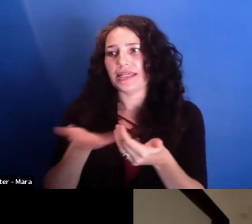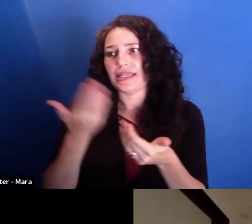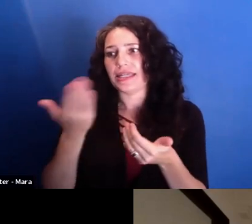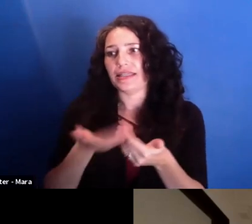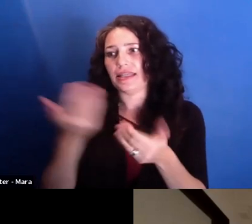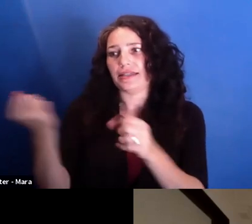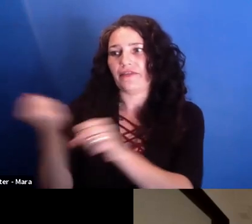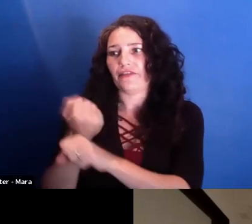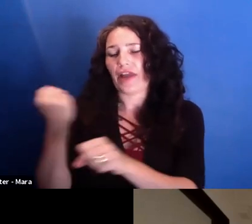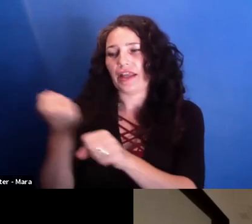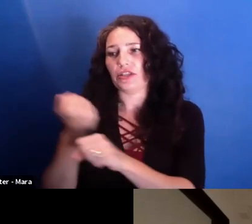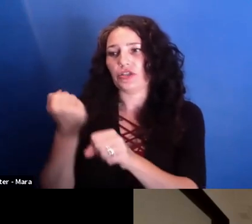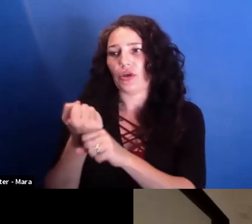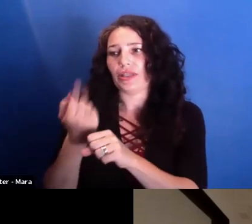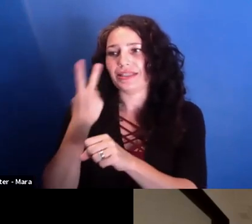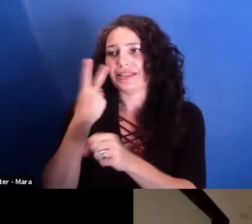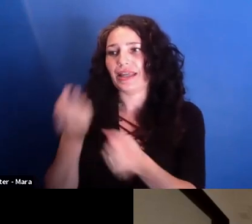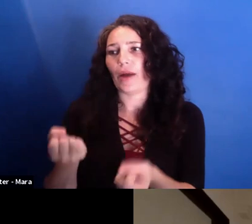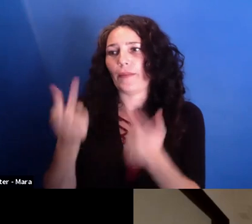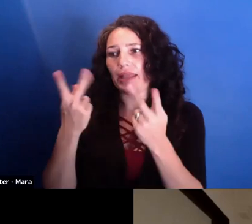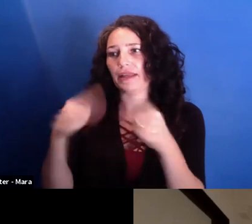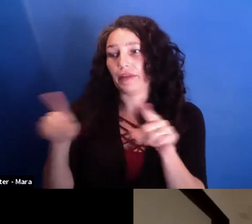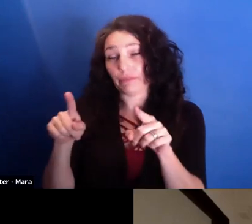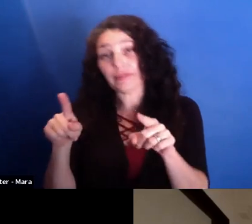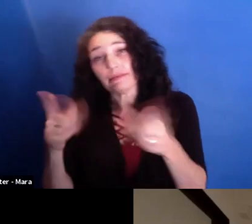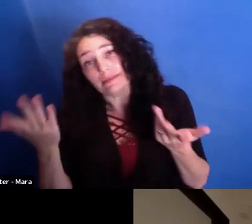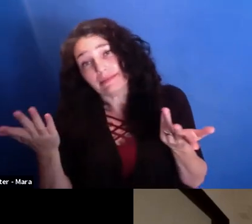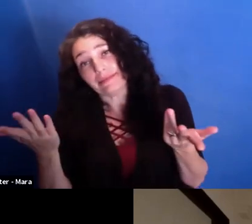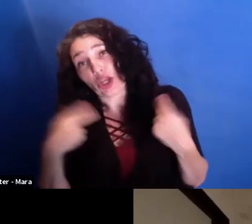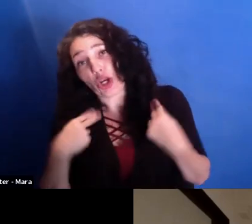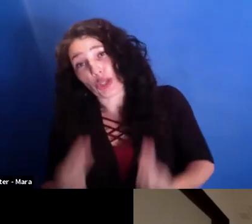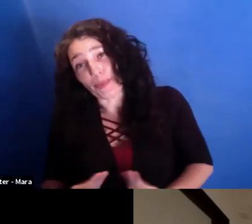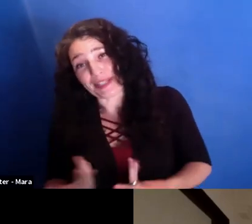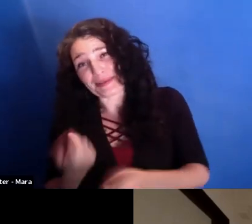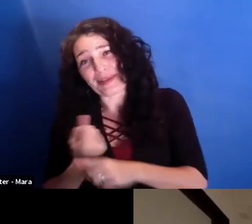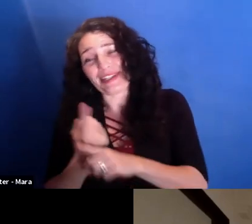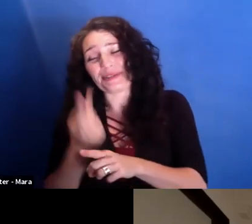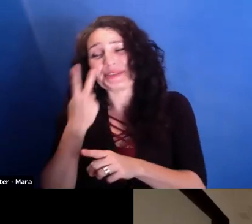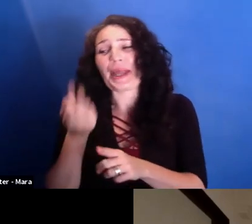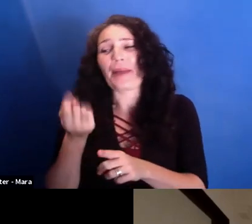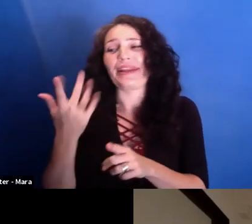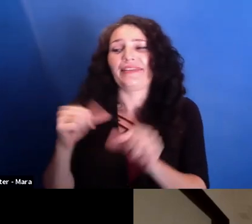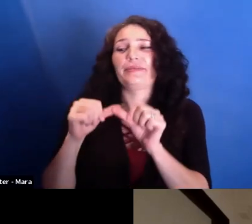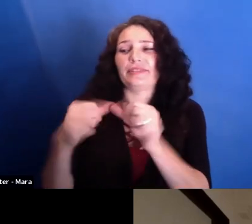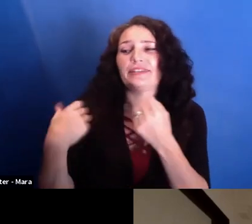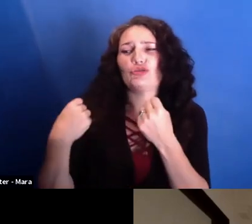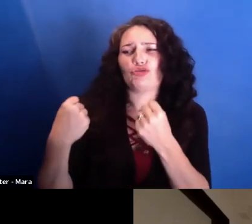Let's see how many of them will stay strong and vertical. Yeah. [INTERPOSING VOICES]